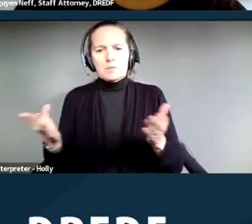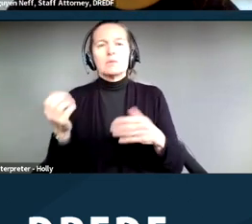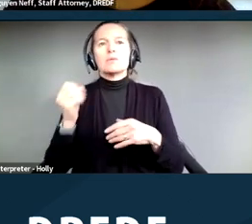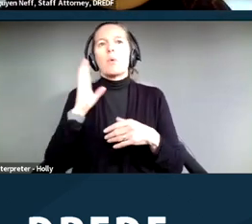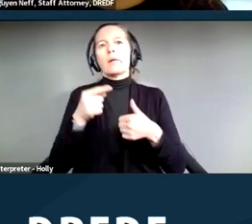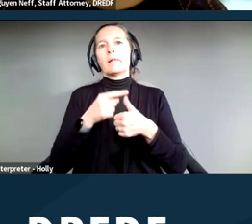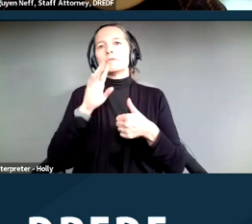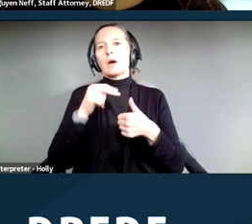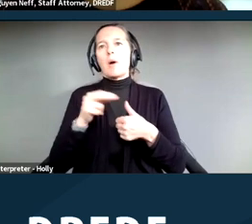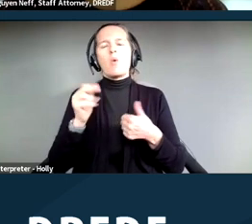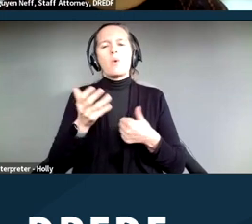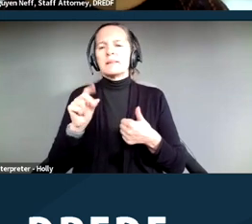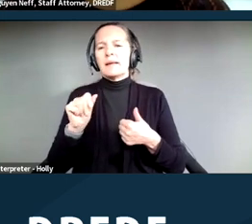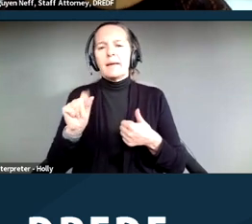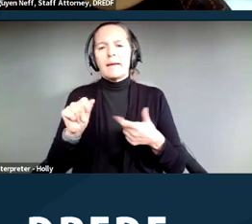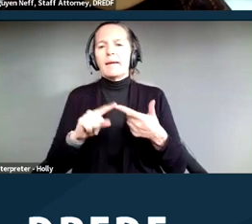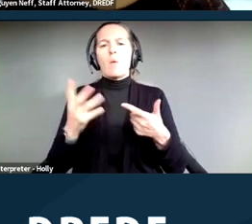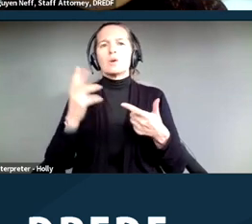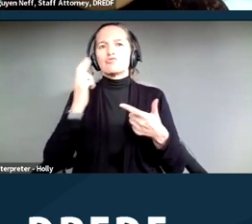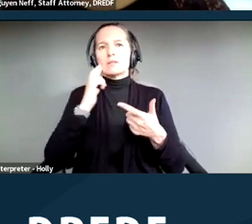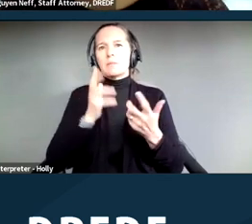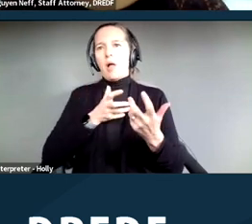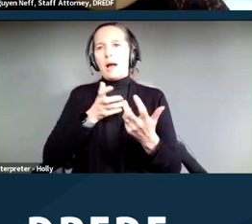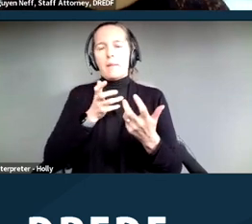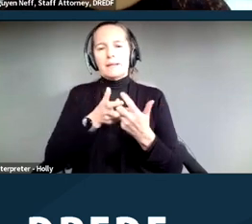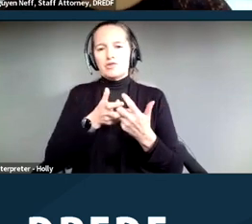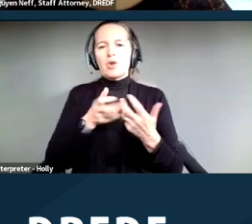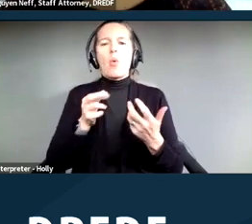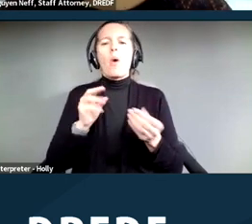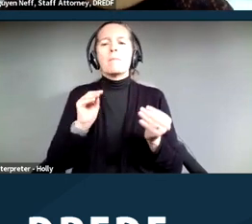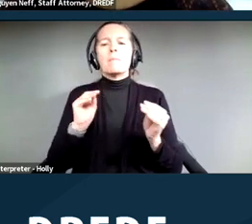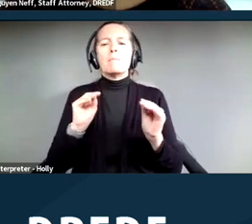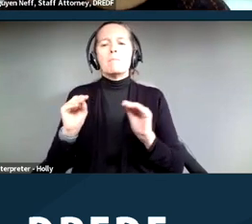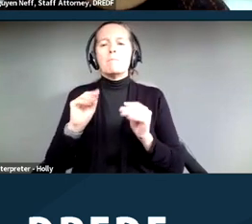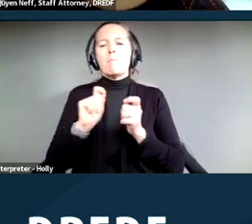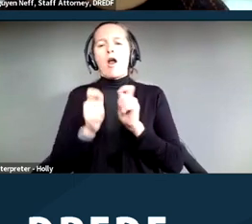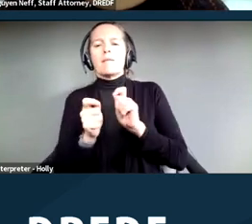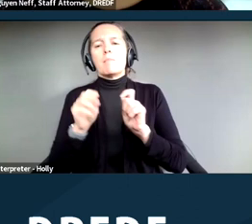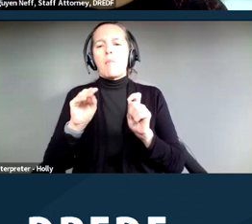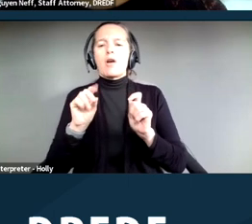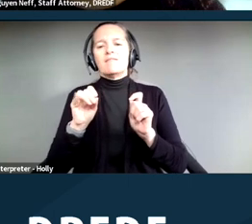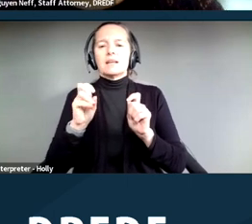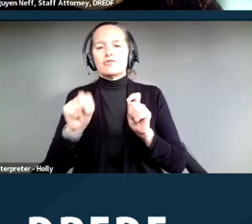what is a reasonable accommodation, or also known as a reasonable modification. And examples of it,